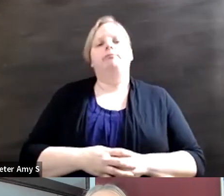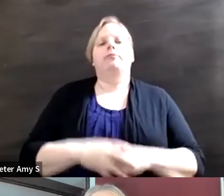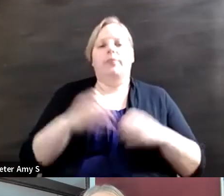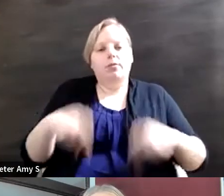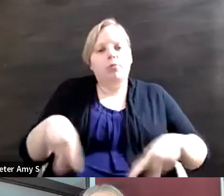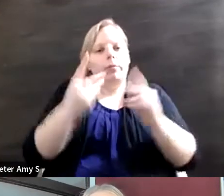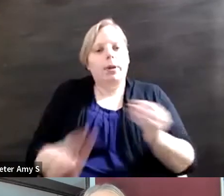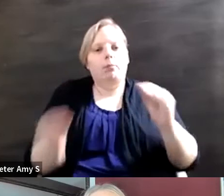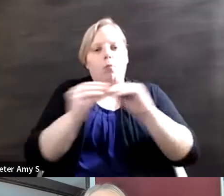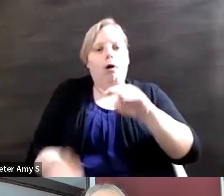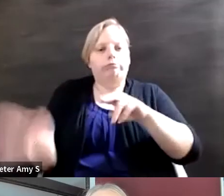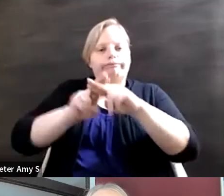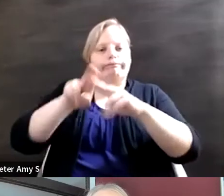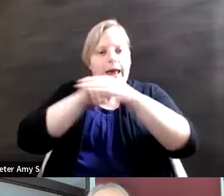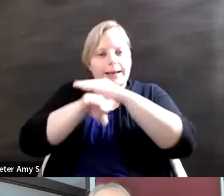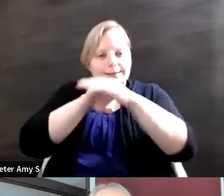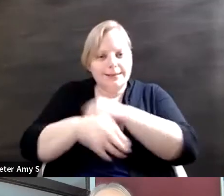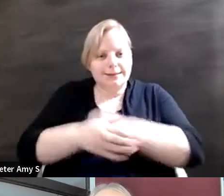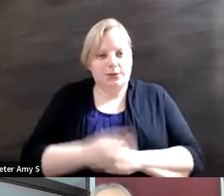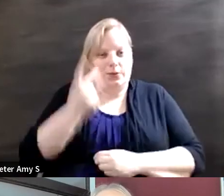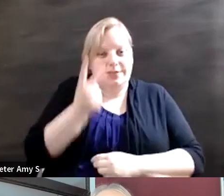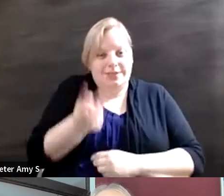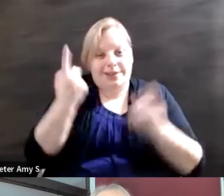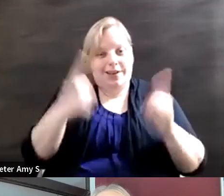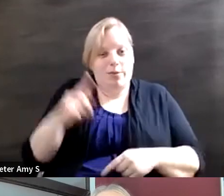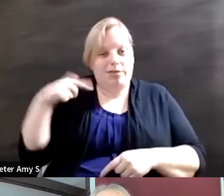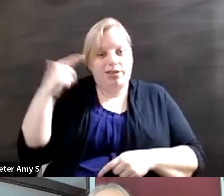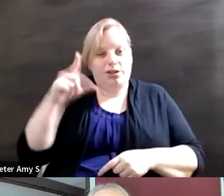on the back end. And so we've actually seen with the London 2012 games there's been a lot of